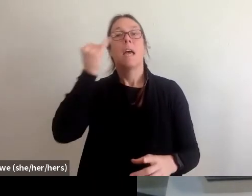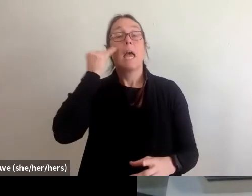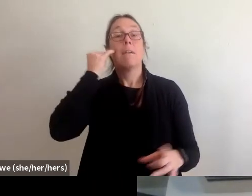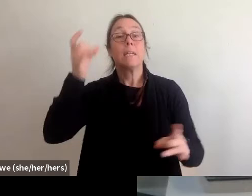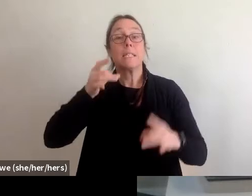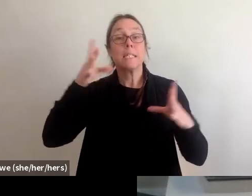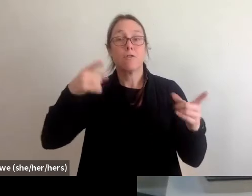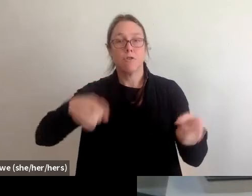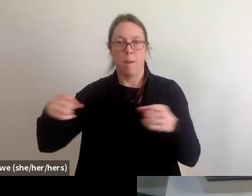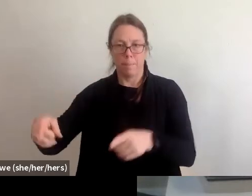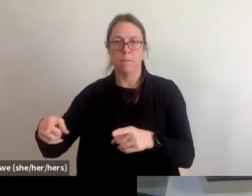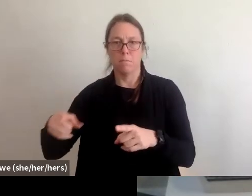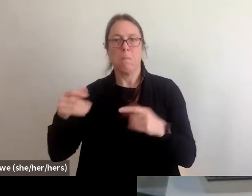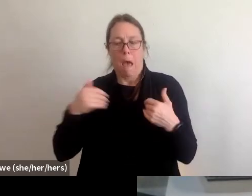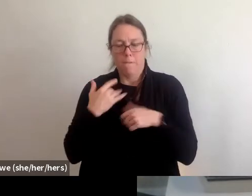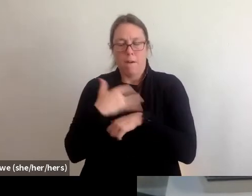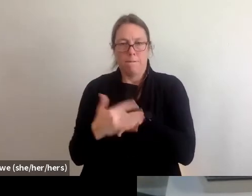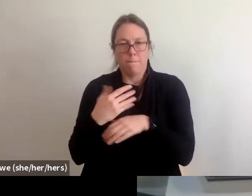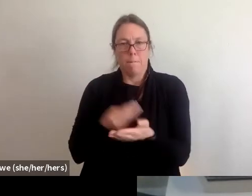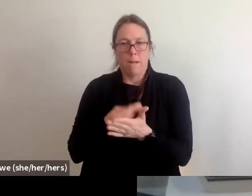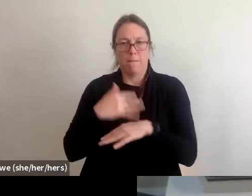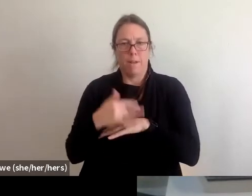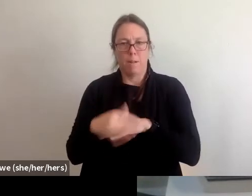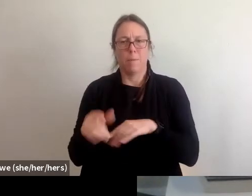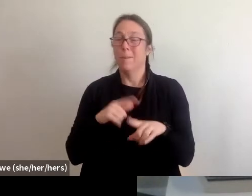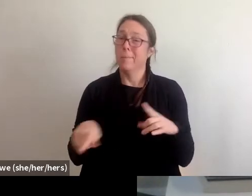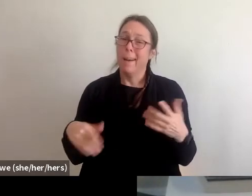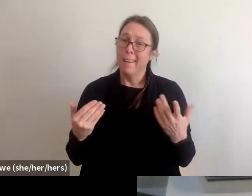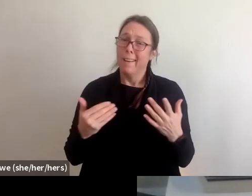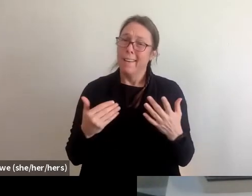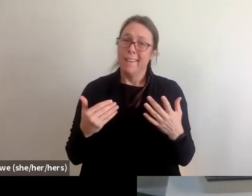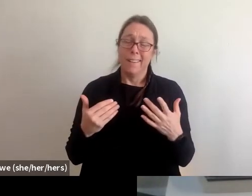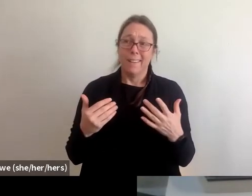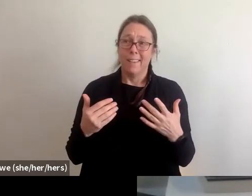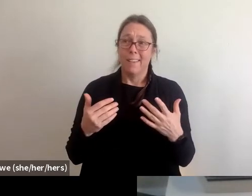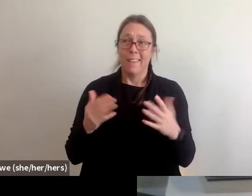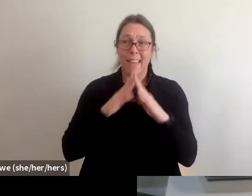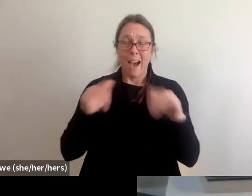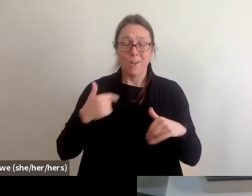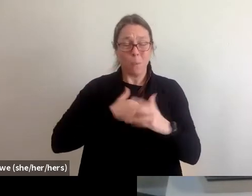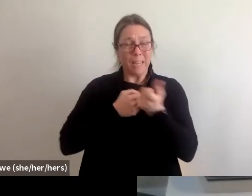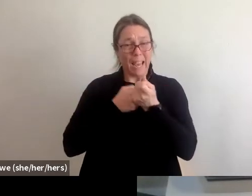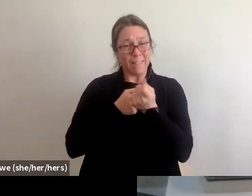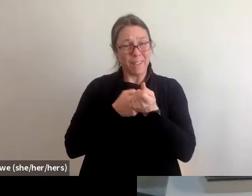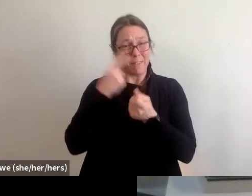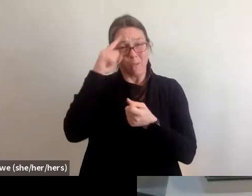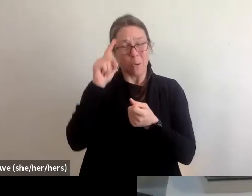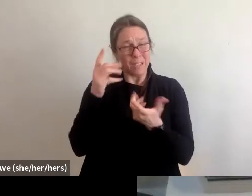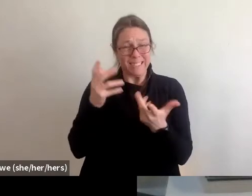But of course, a lot of the households that we advocate for it NLIHC that would be a pretty heavy lift